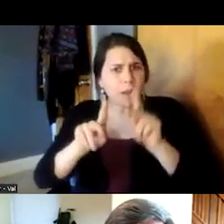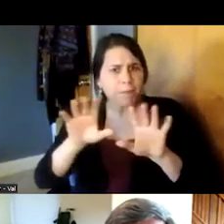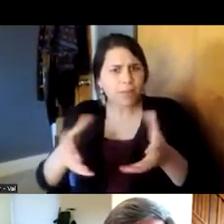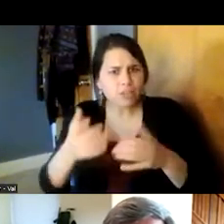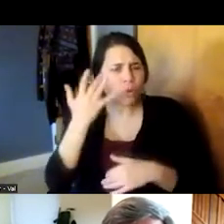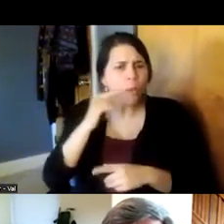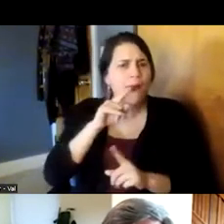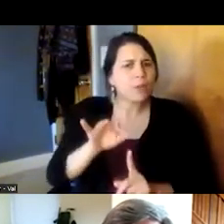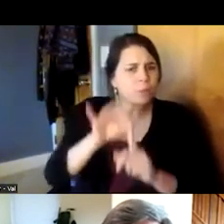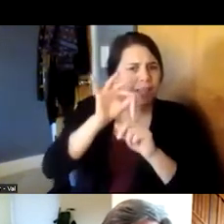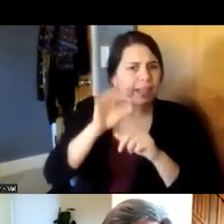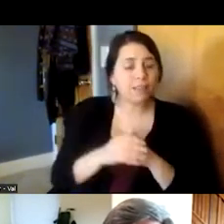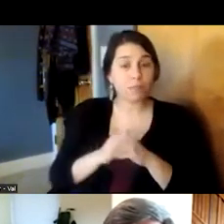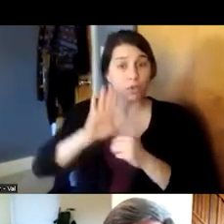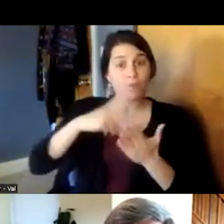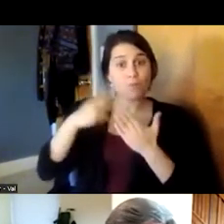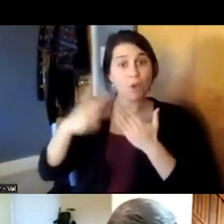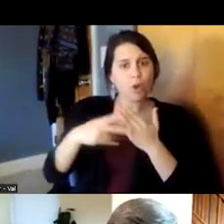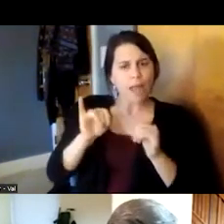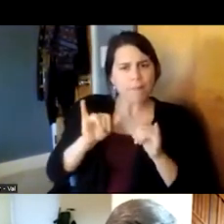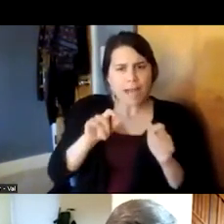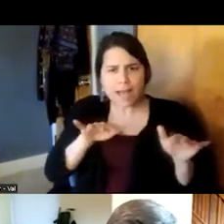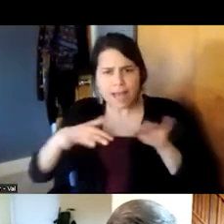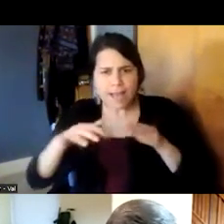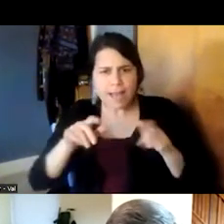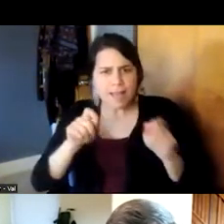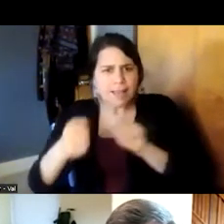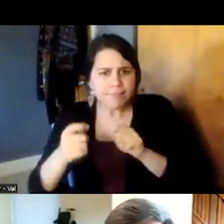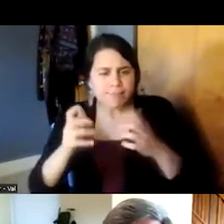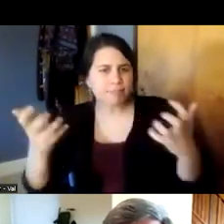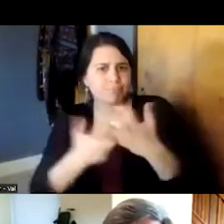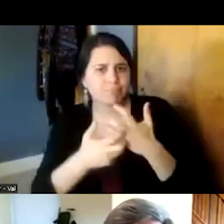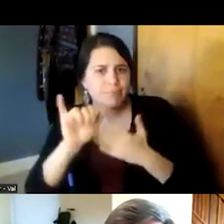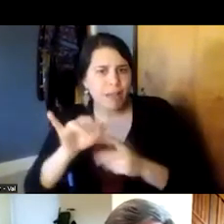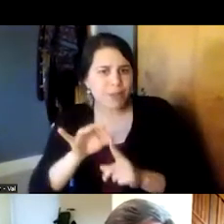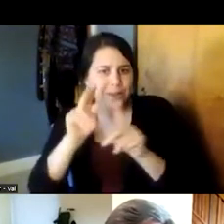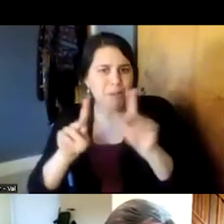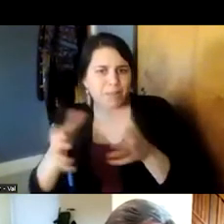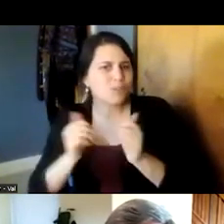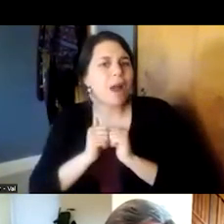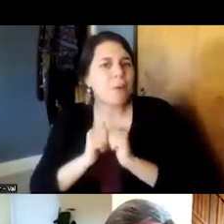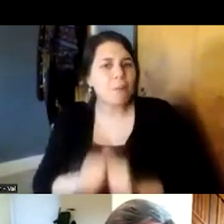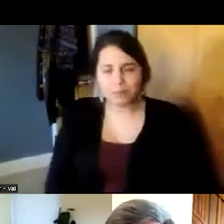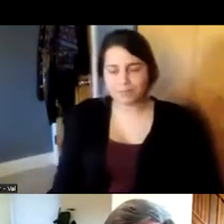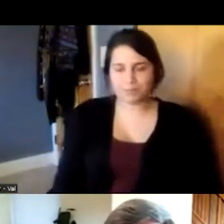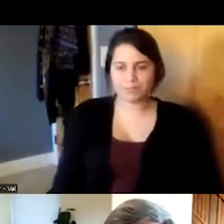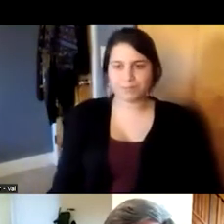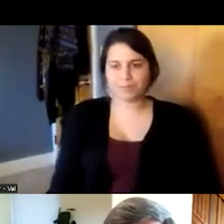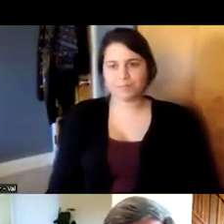how have you shaped your programs and your services to fit this unique population